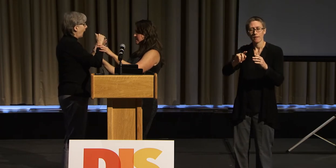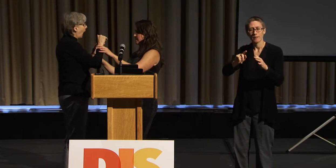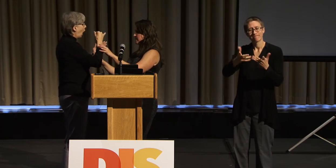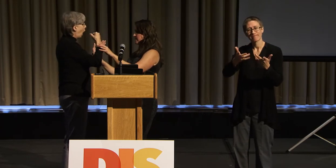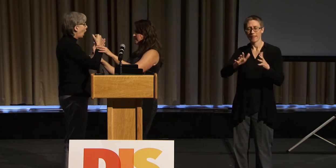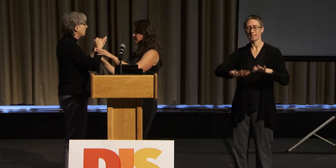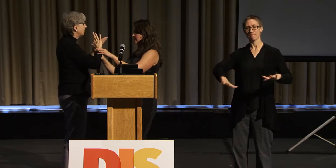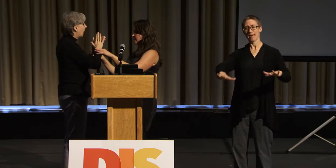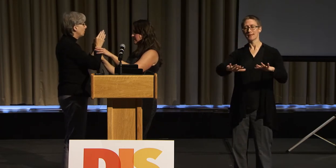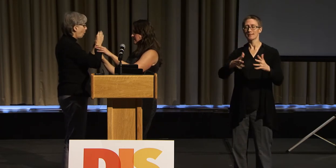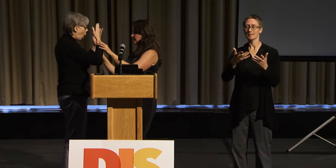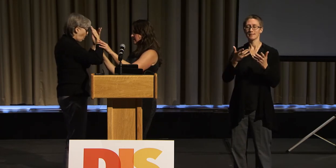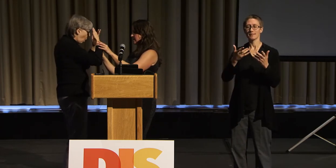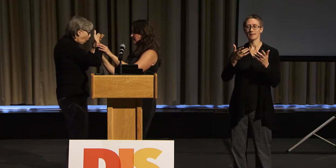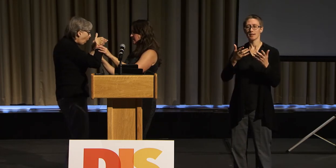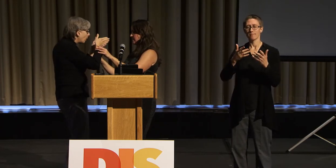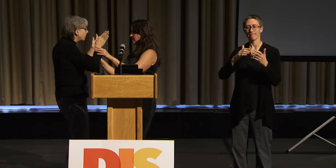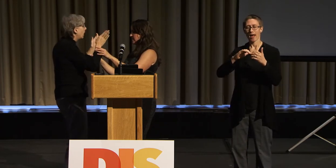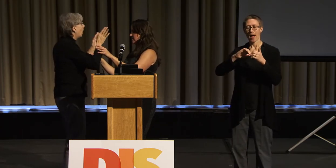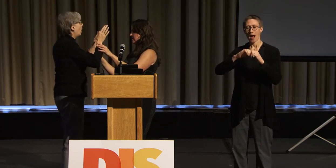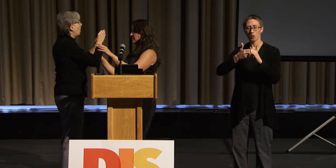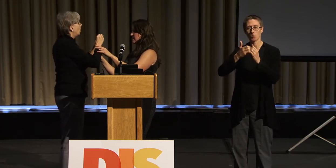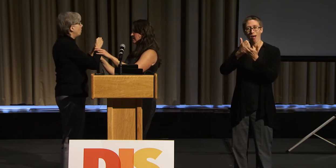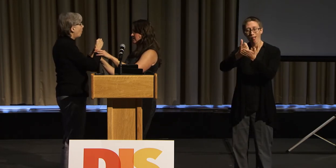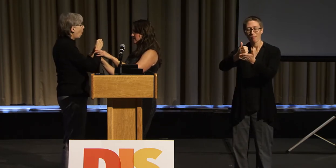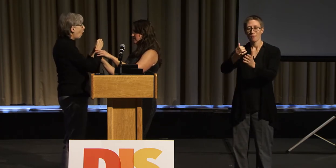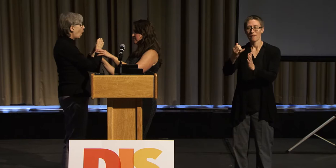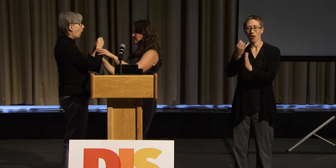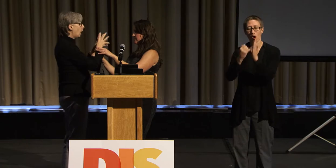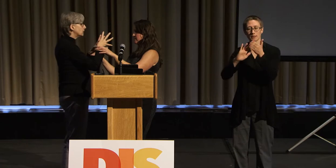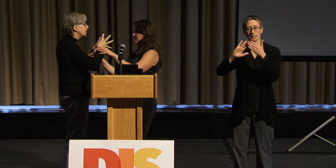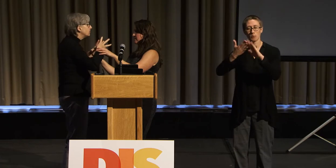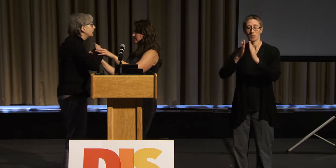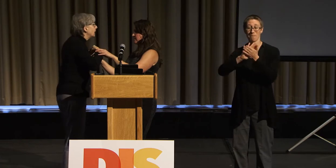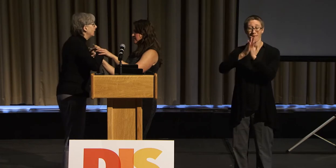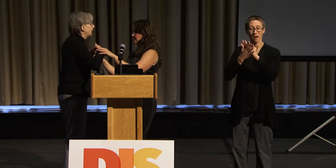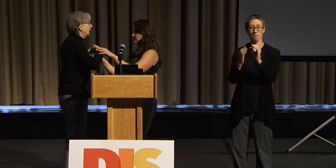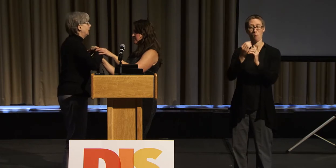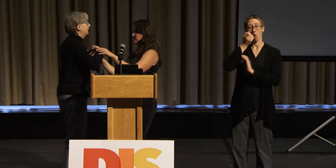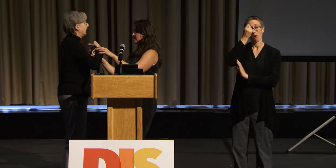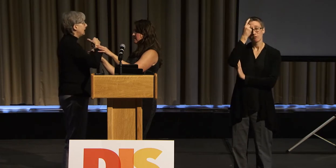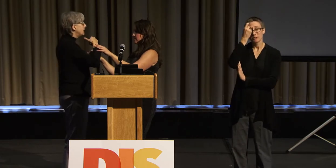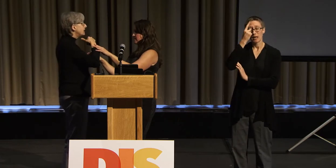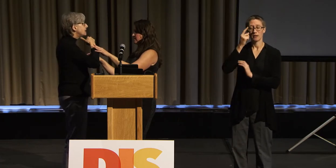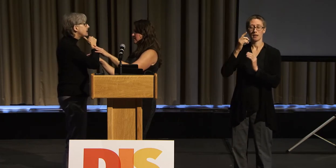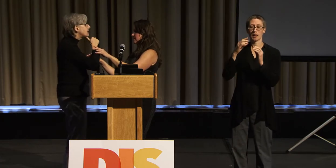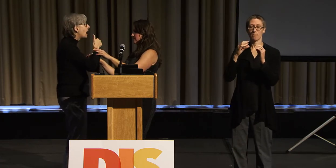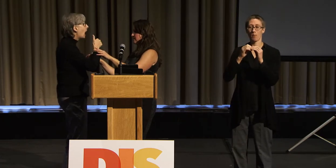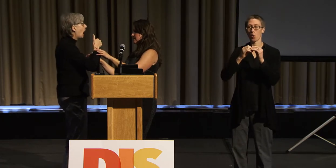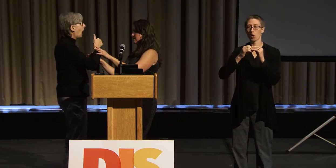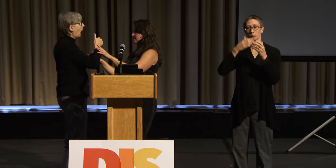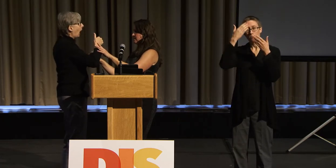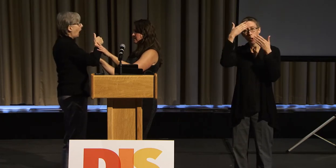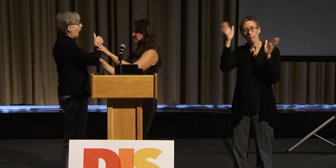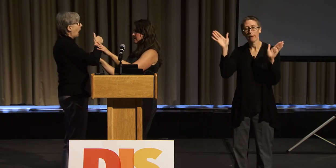holistic in their understanding and not do what they did, which is also start to name folks